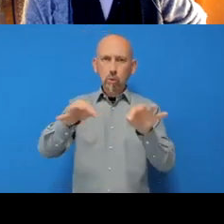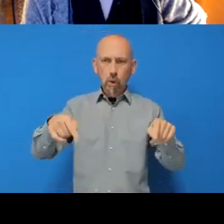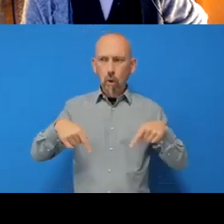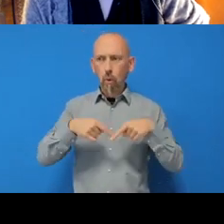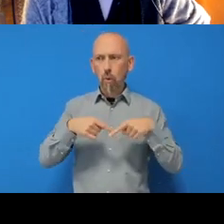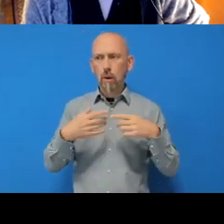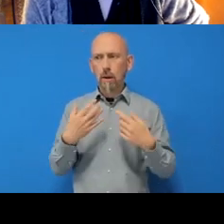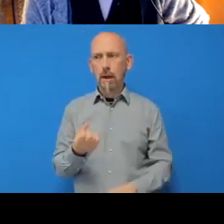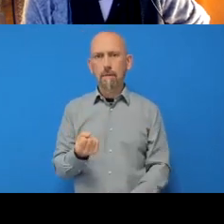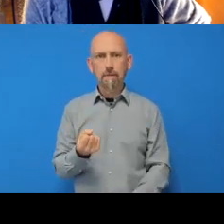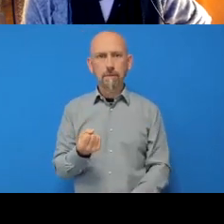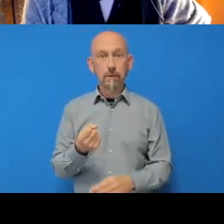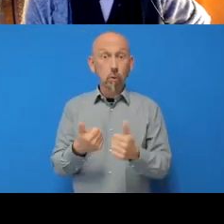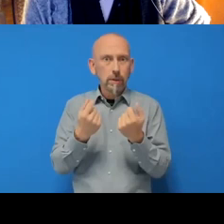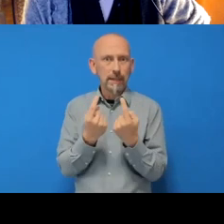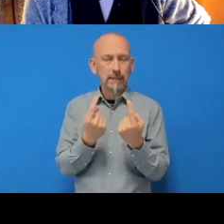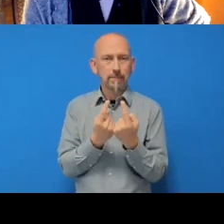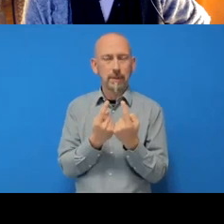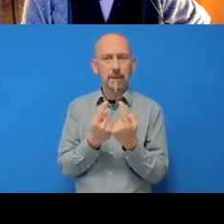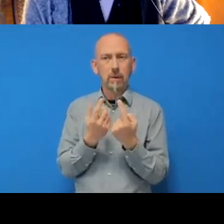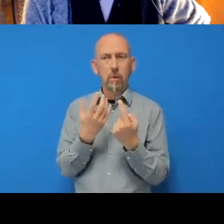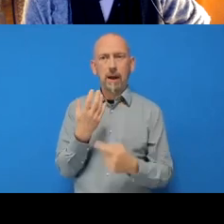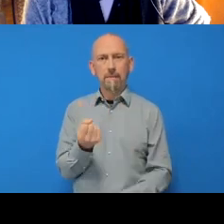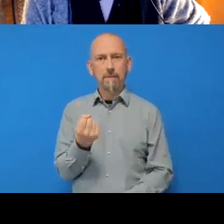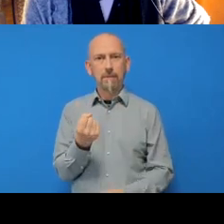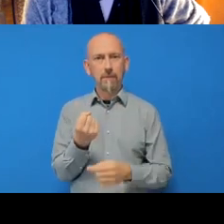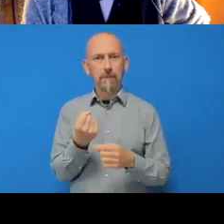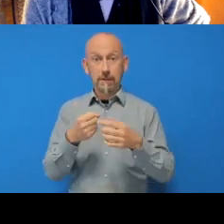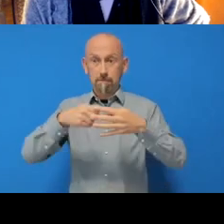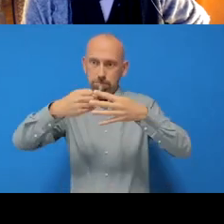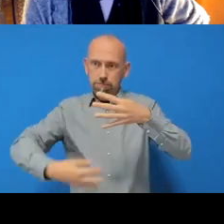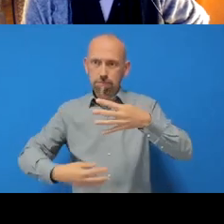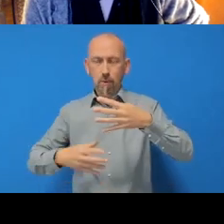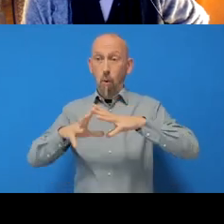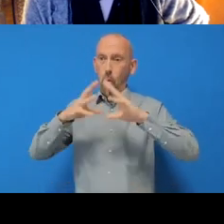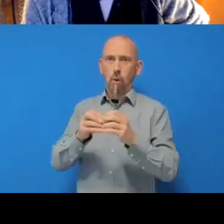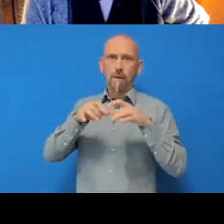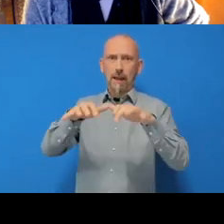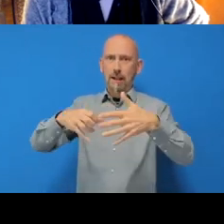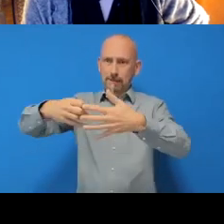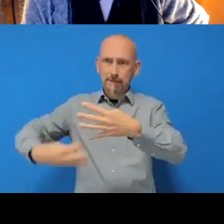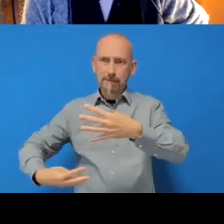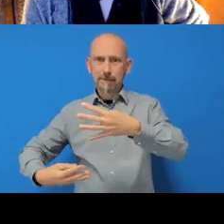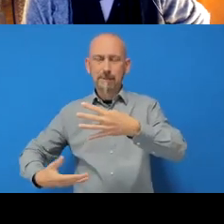R projects is it can show us all of our files together and when we create a